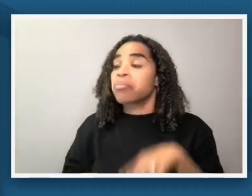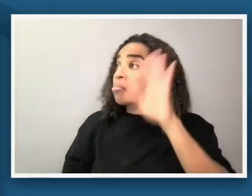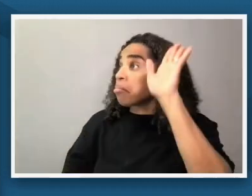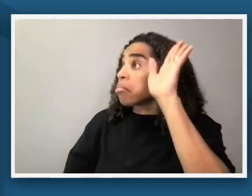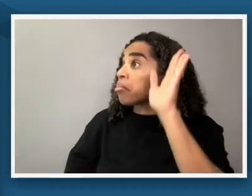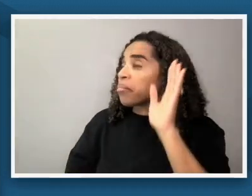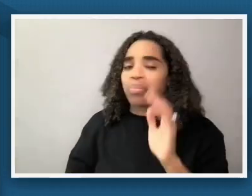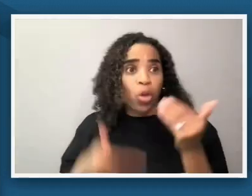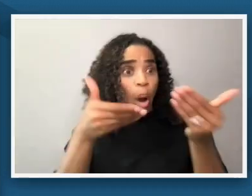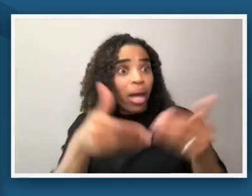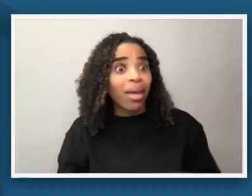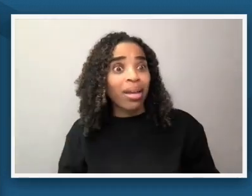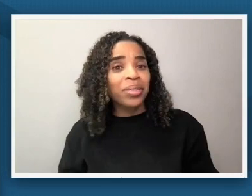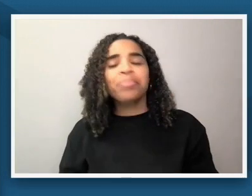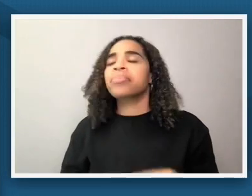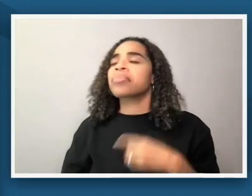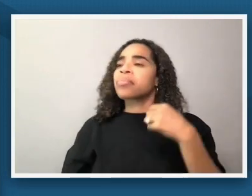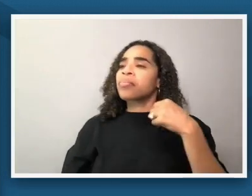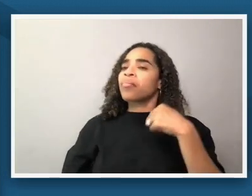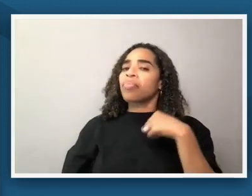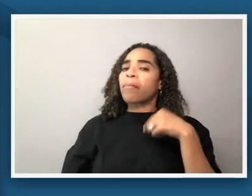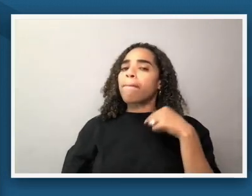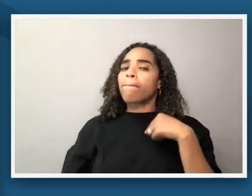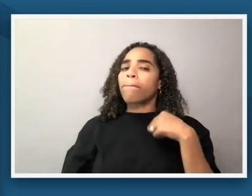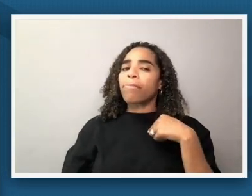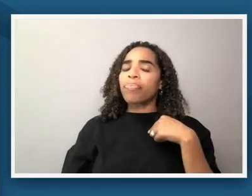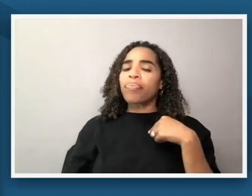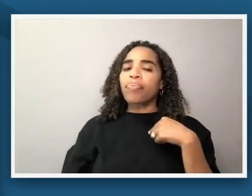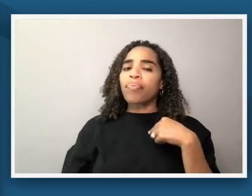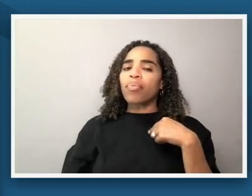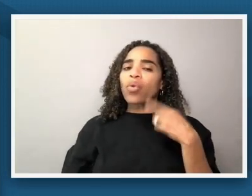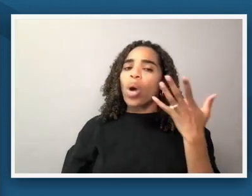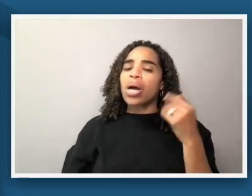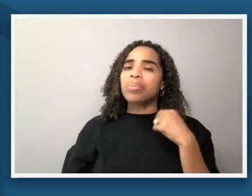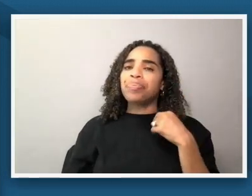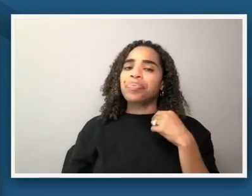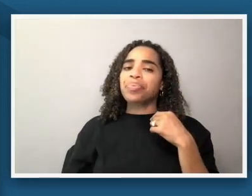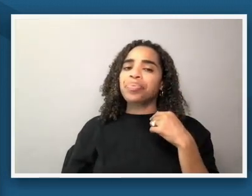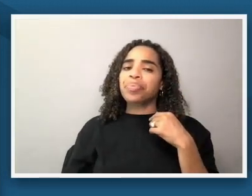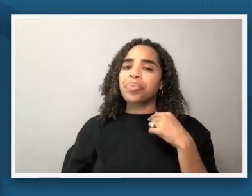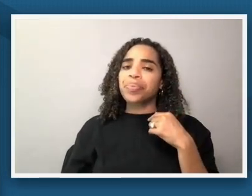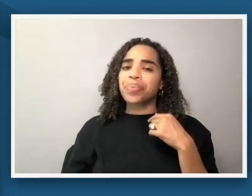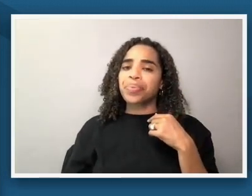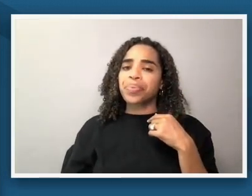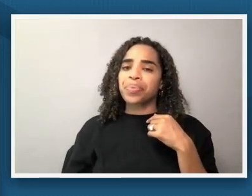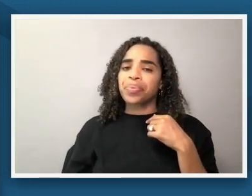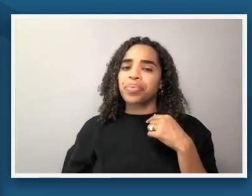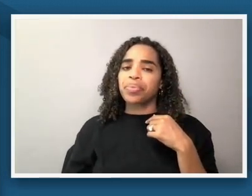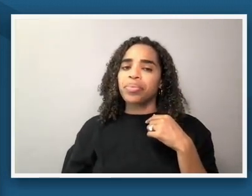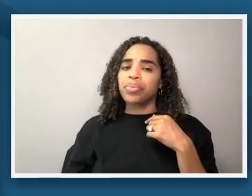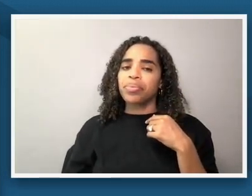i would definitely um the comparison